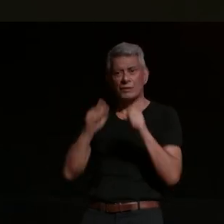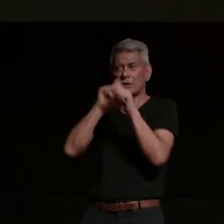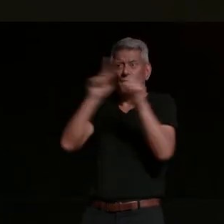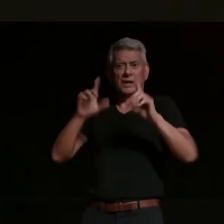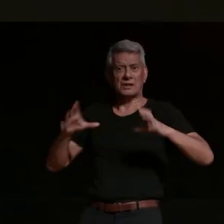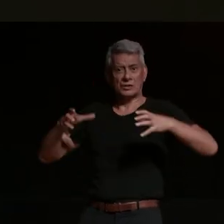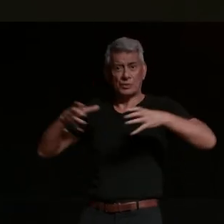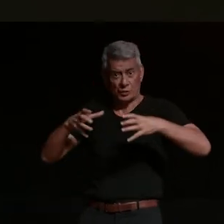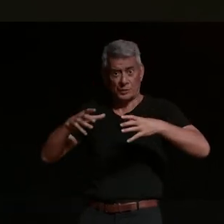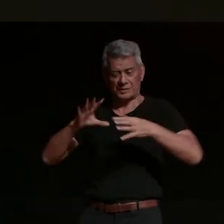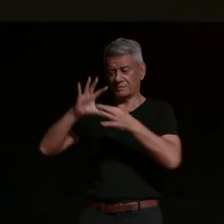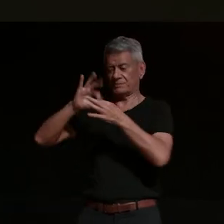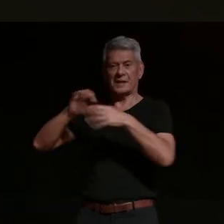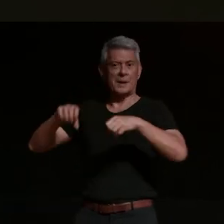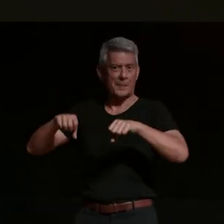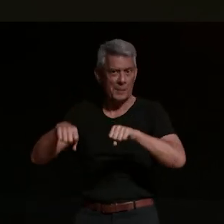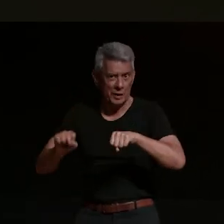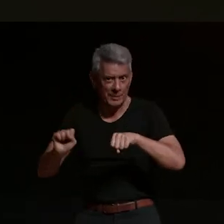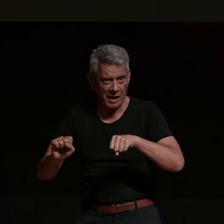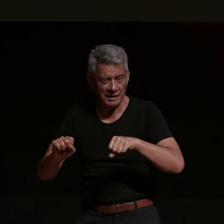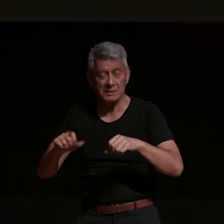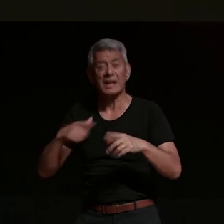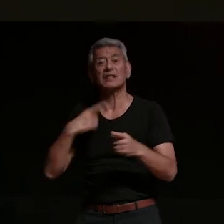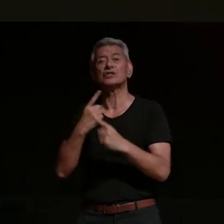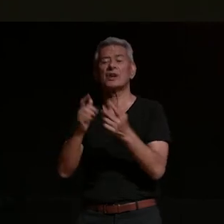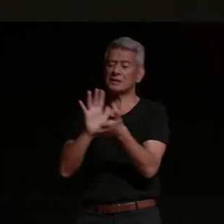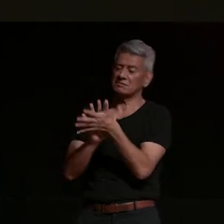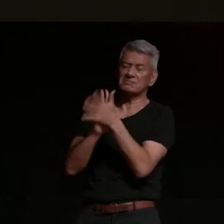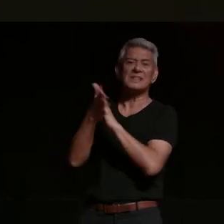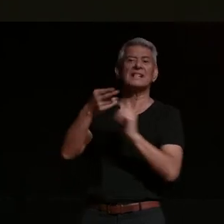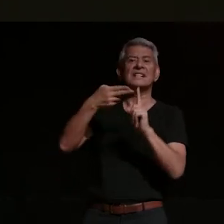around motorcycles and breaking down stigmas around you know tough only tough people ride